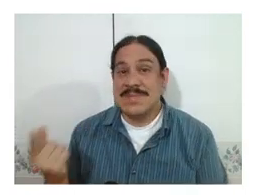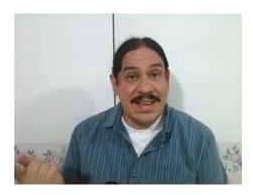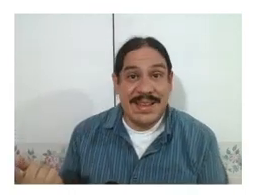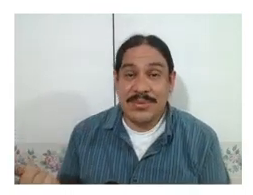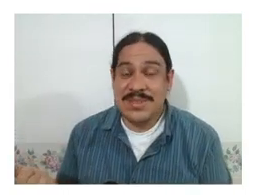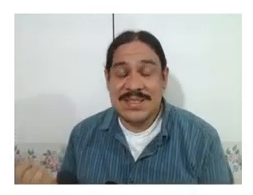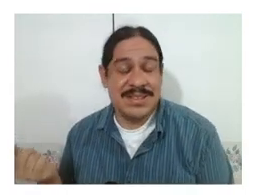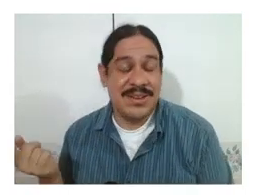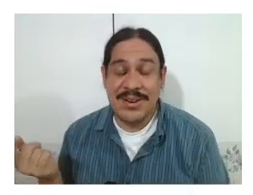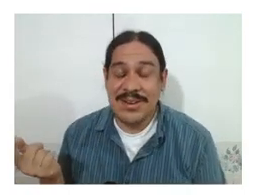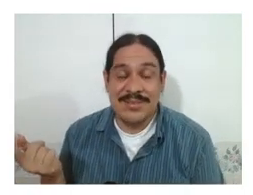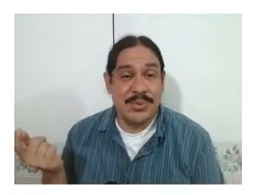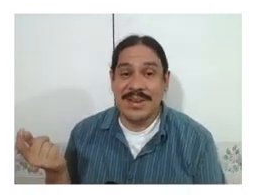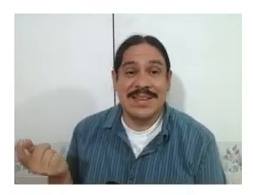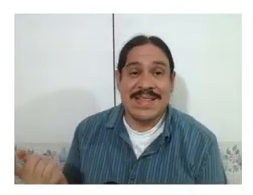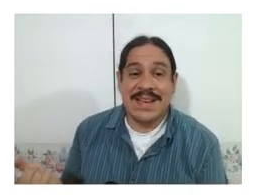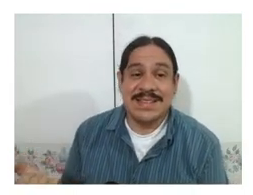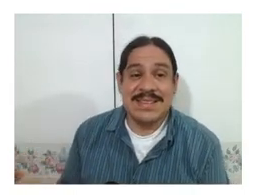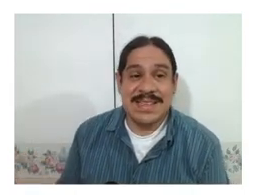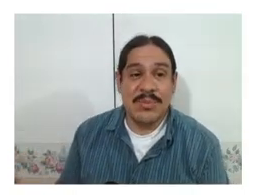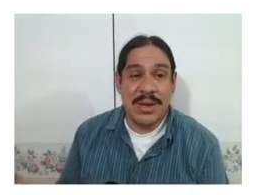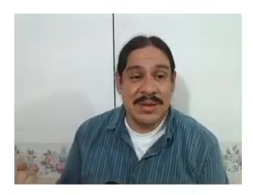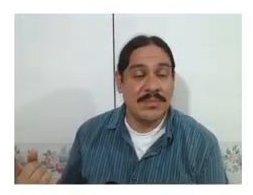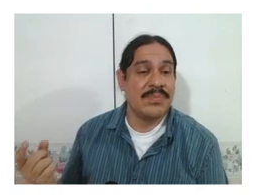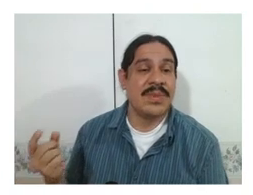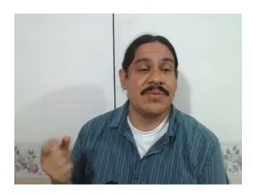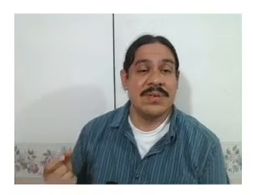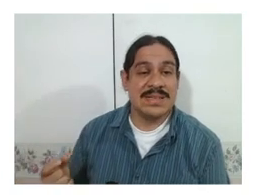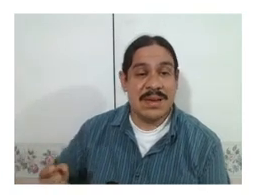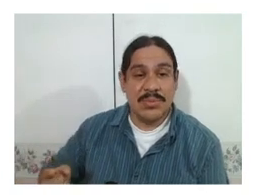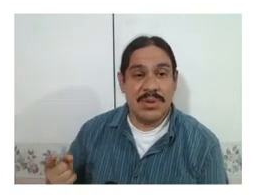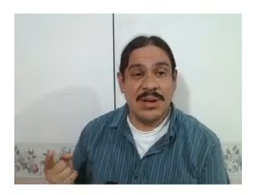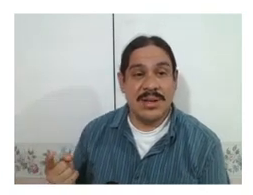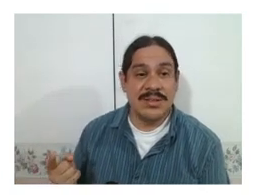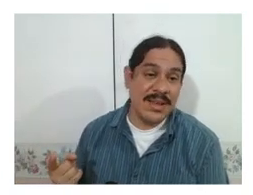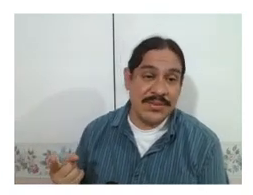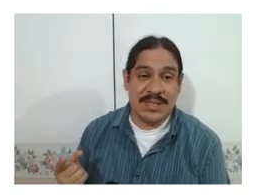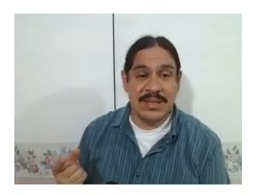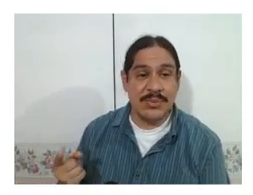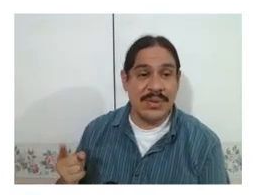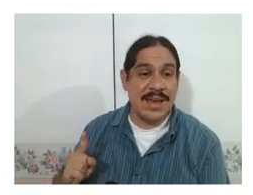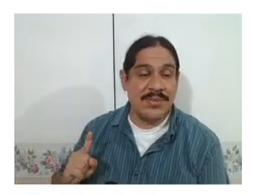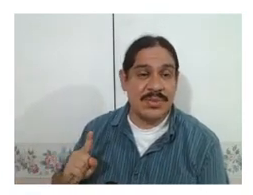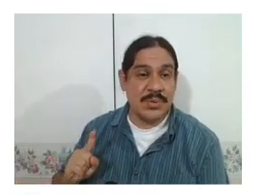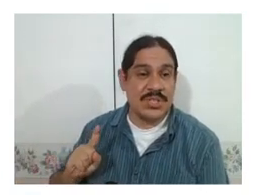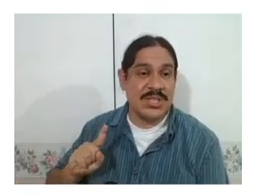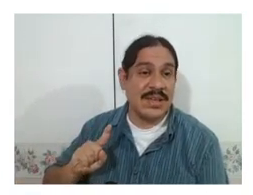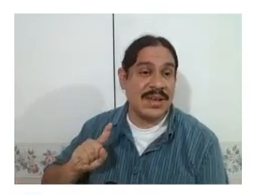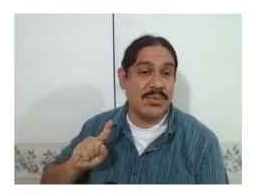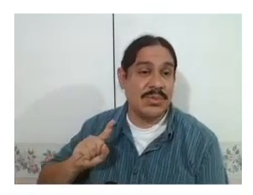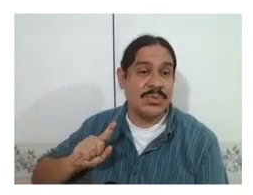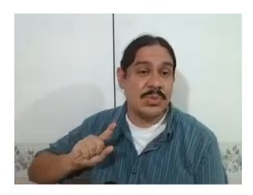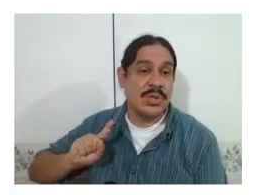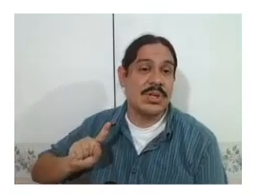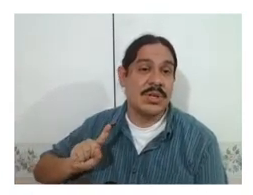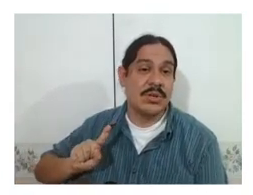sign languages are...work exactly the same way for example on the left here we have the